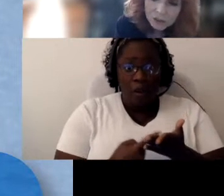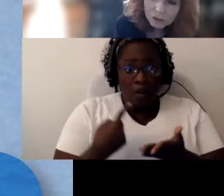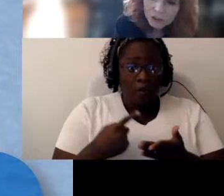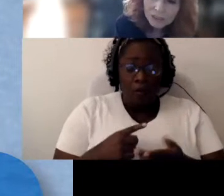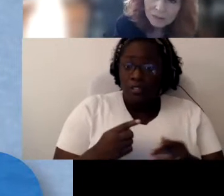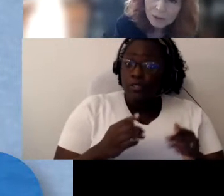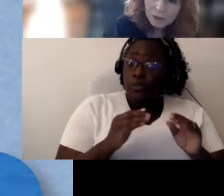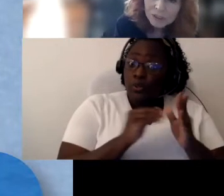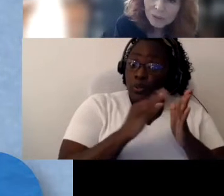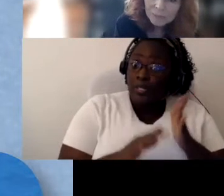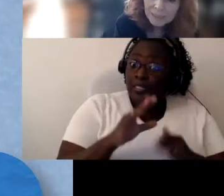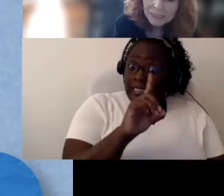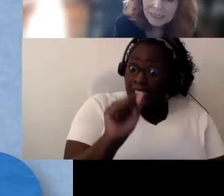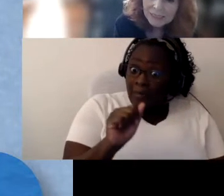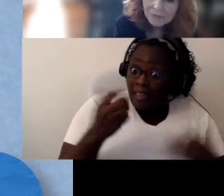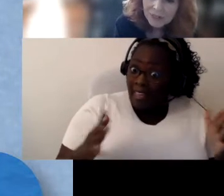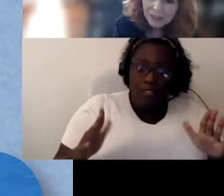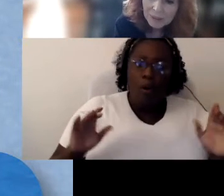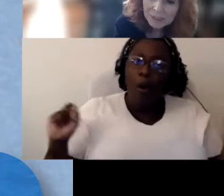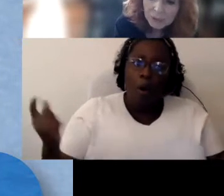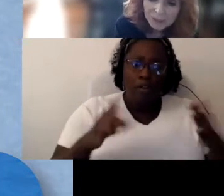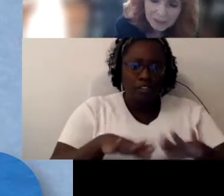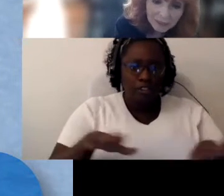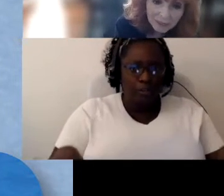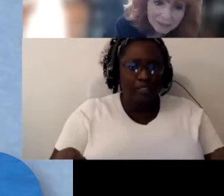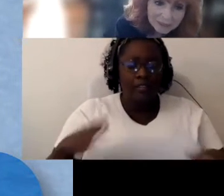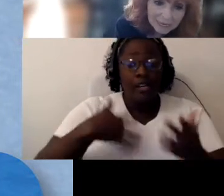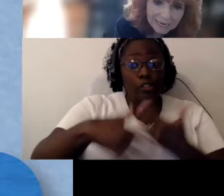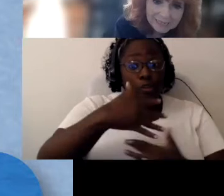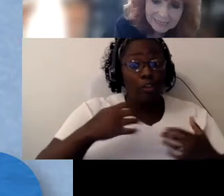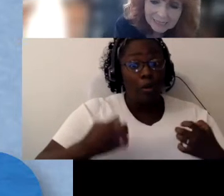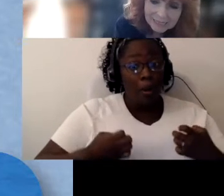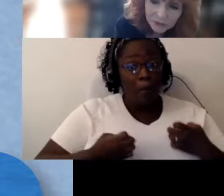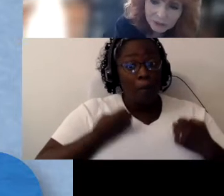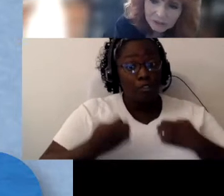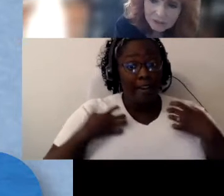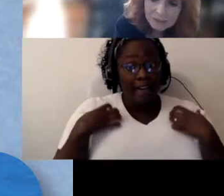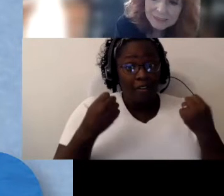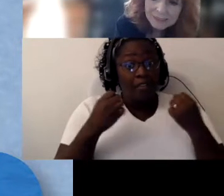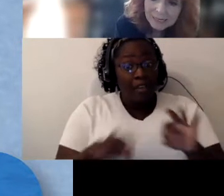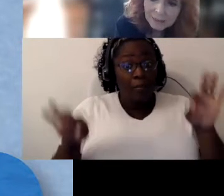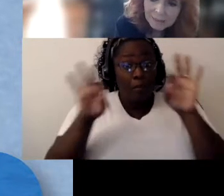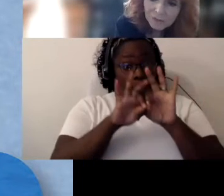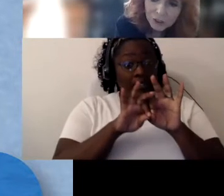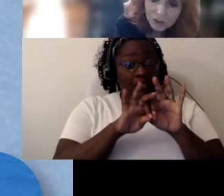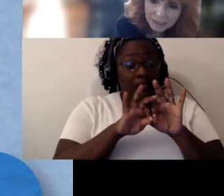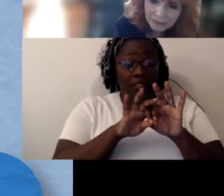social and emotional well-being is very much recognized as an integral step for learning.